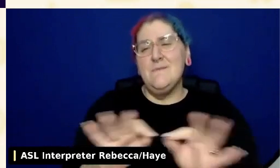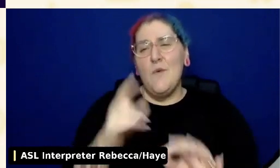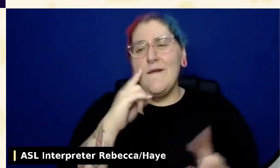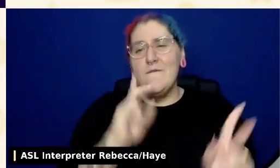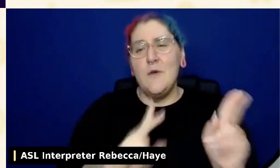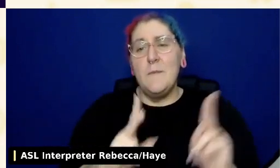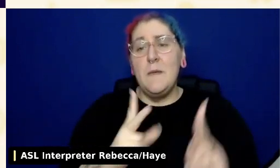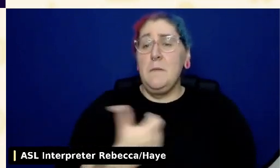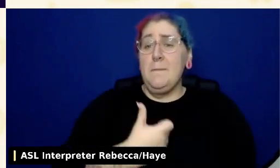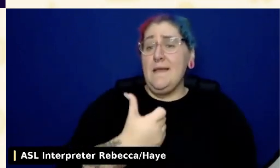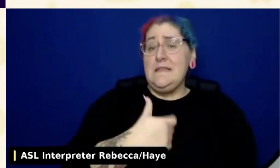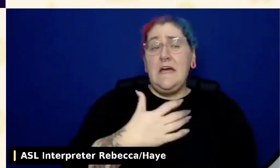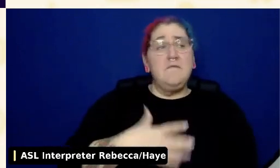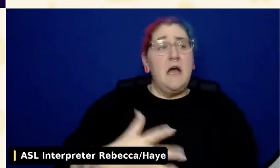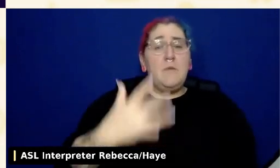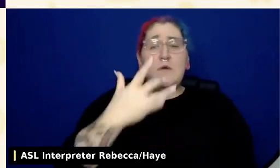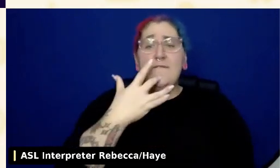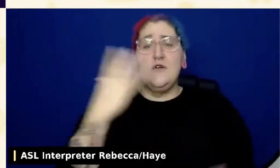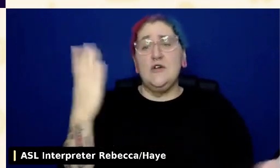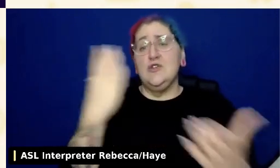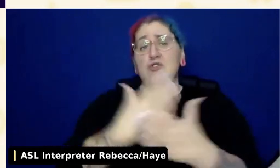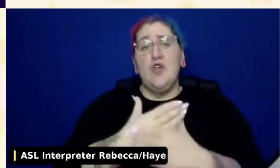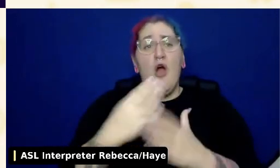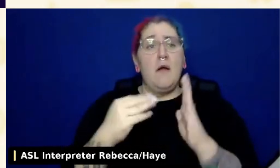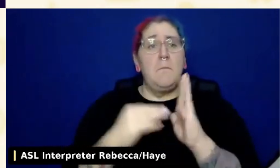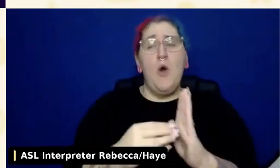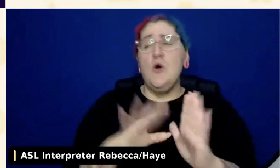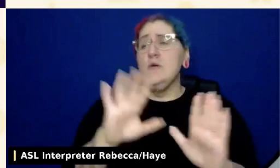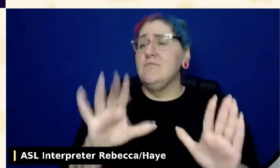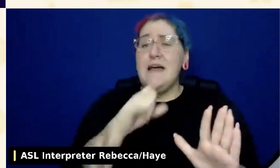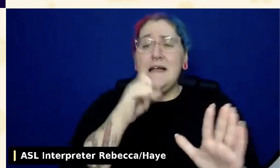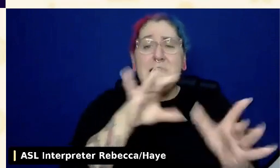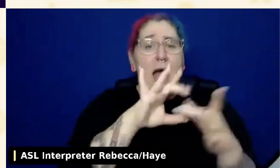And it is not detrimental to my ability to consume content.